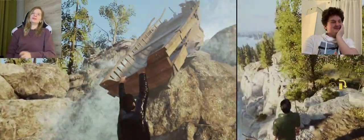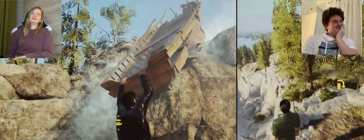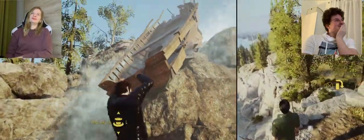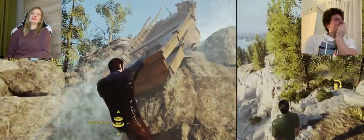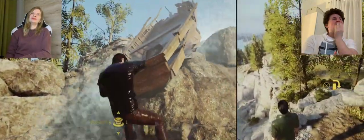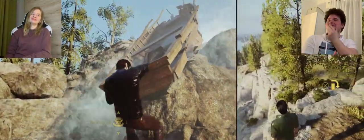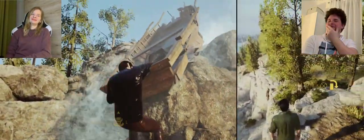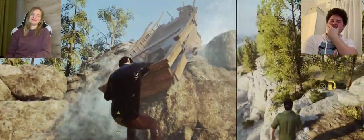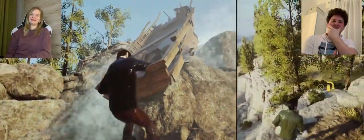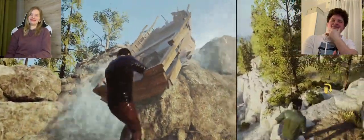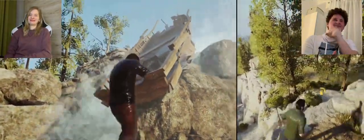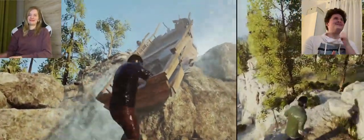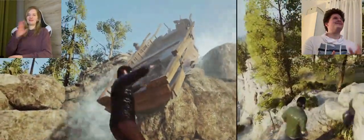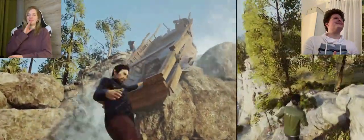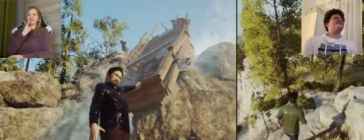K: Are you kidding me Vin?